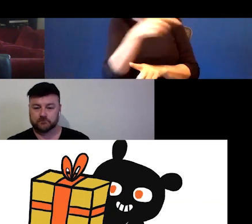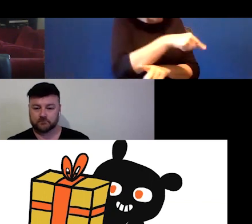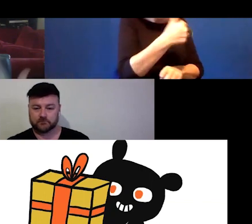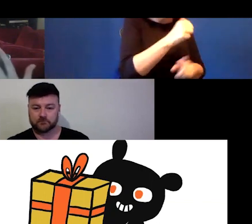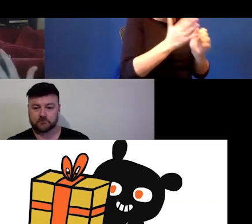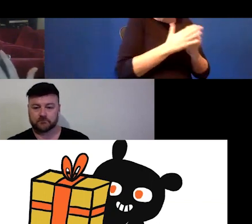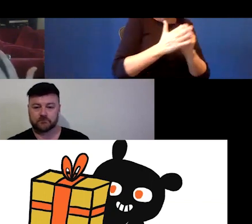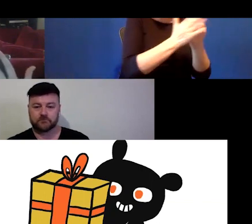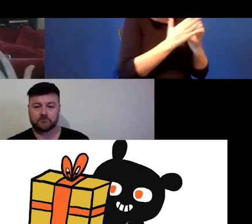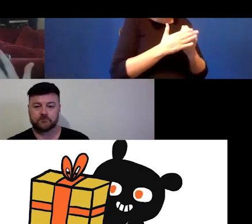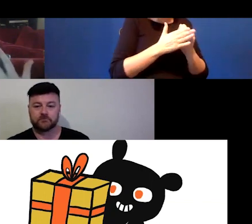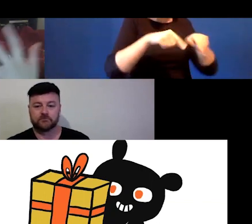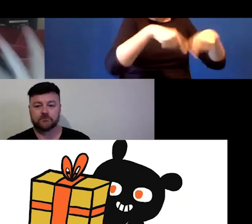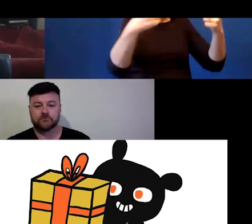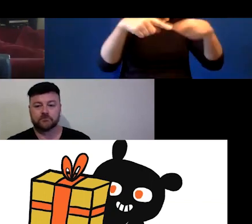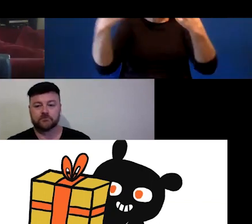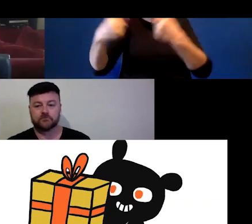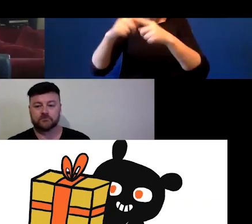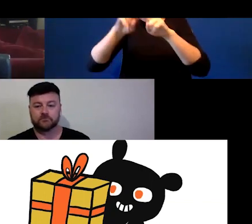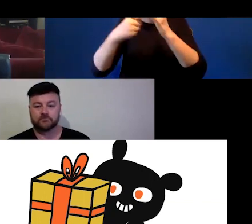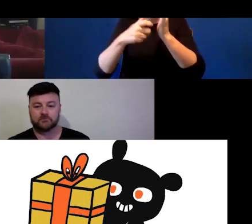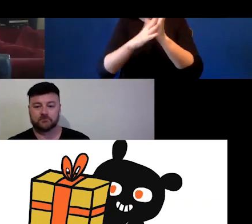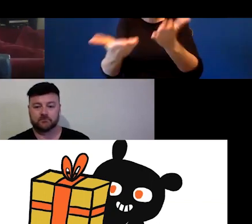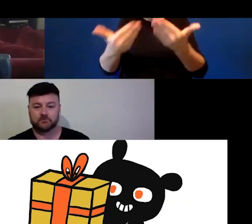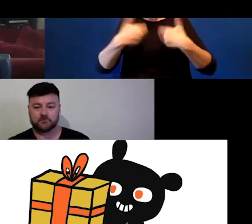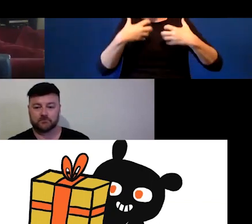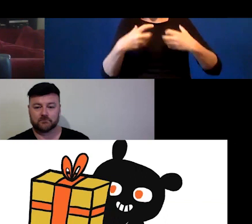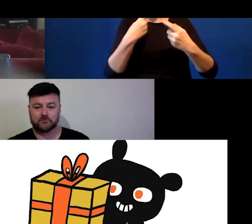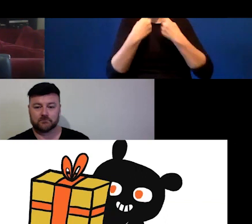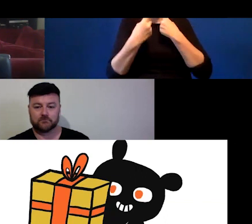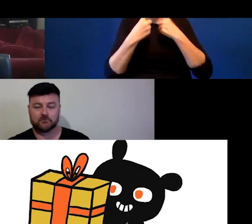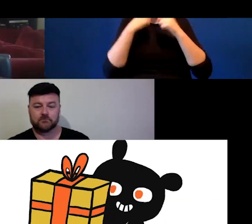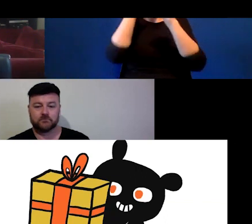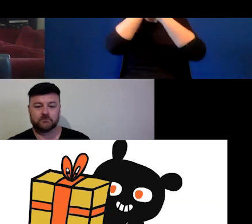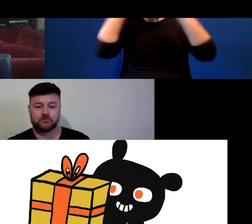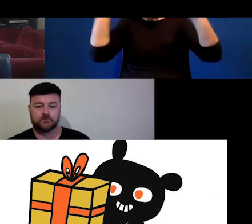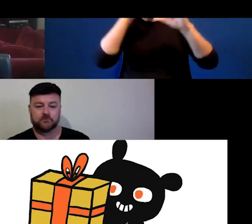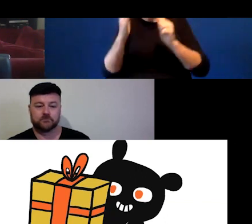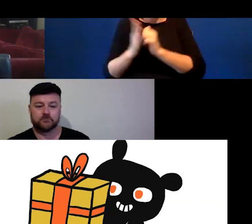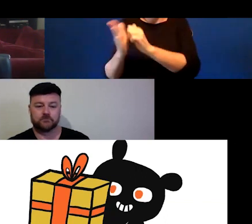actually reveals some blind spots and opens up my capacity to stretch my thinking.